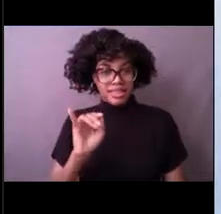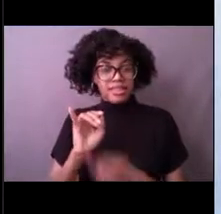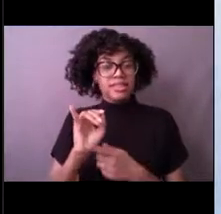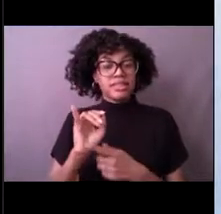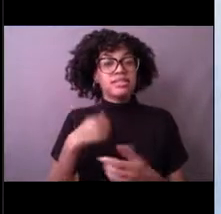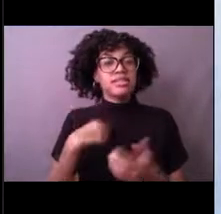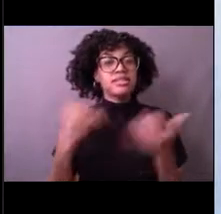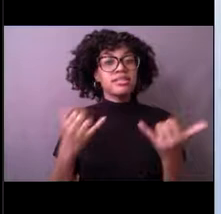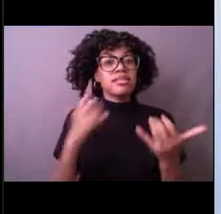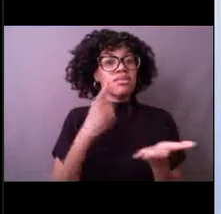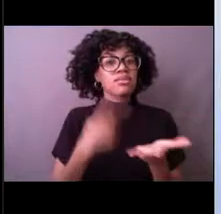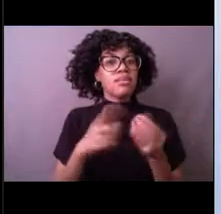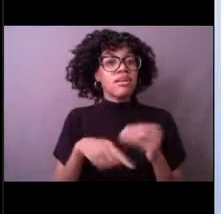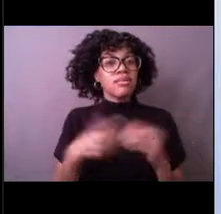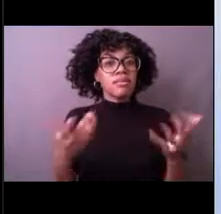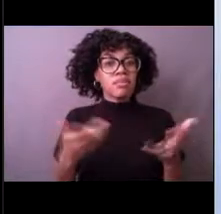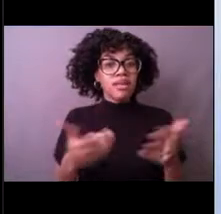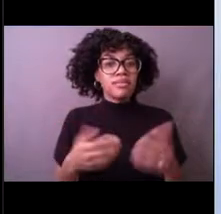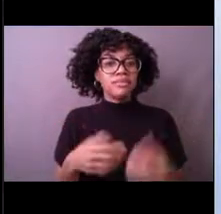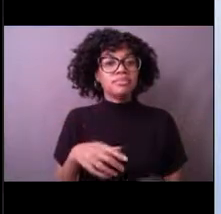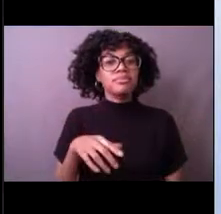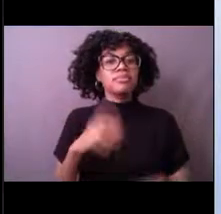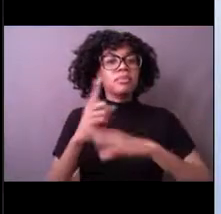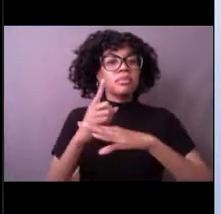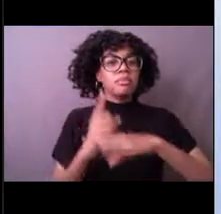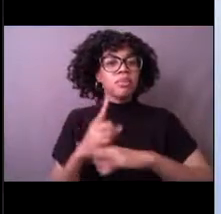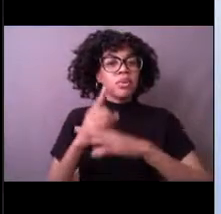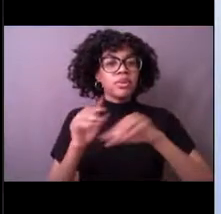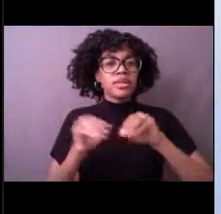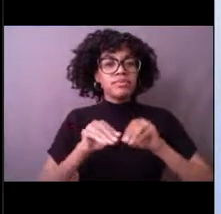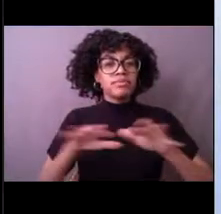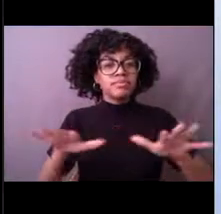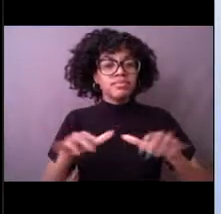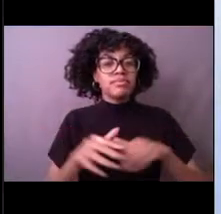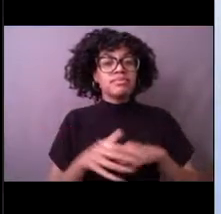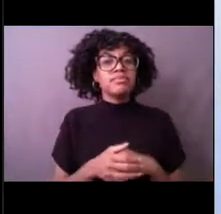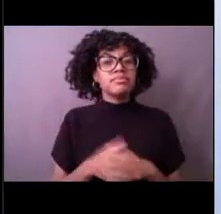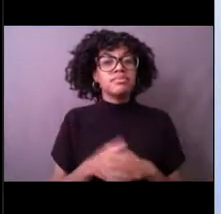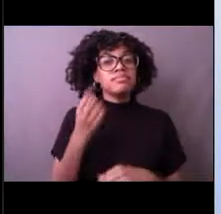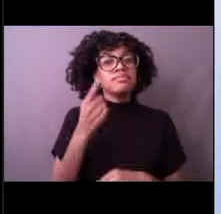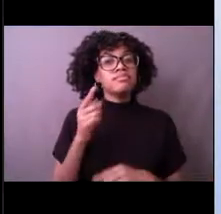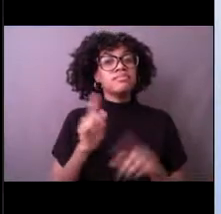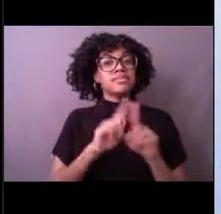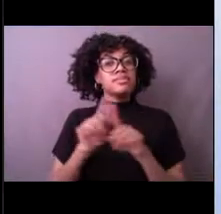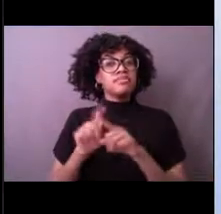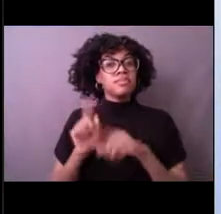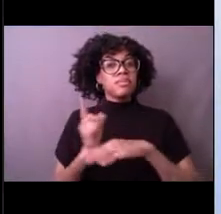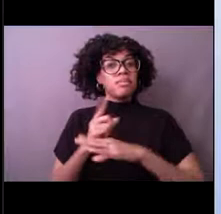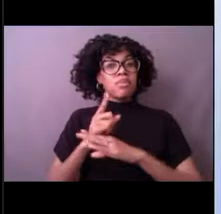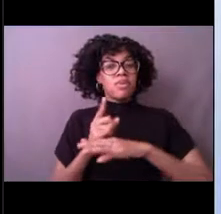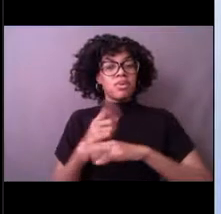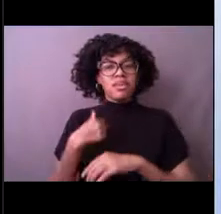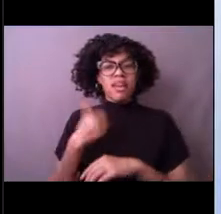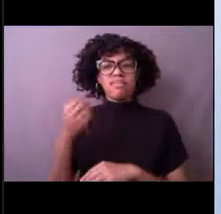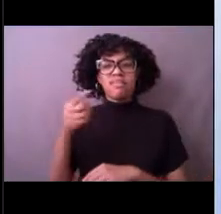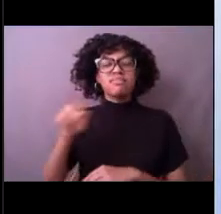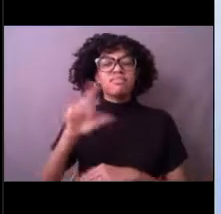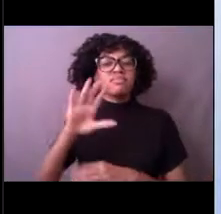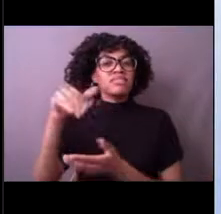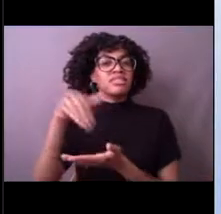about buoy deployments and the buoys that the National Data Buoy Center manages.